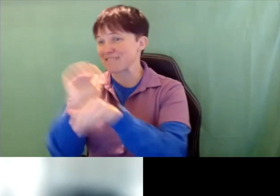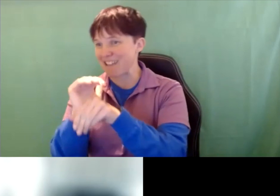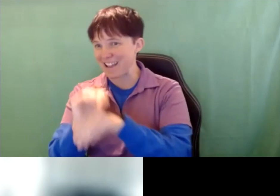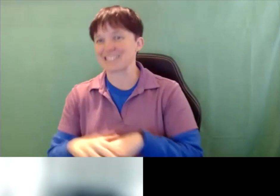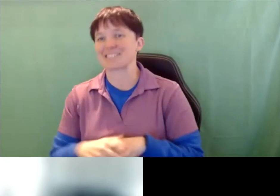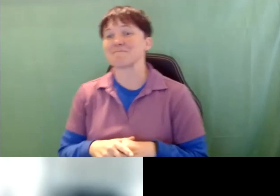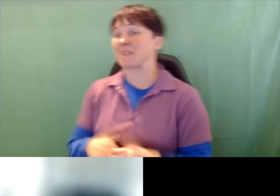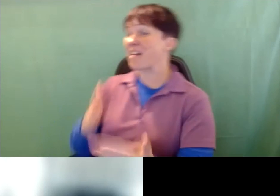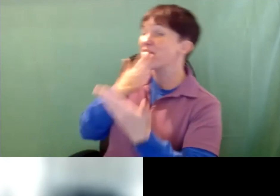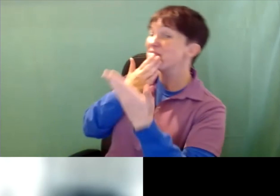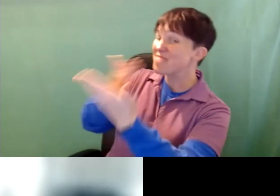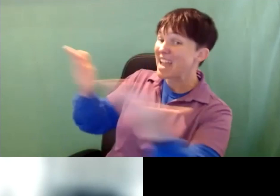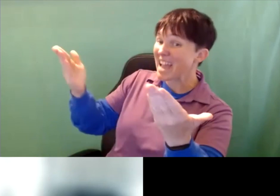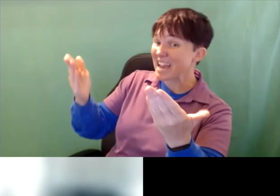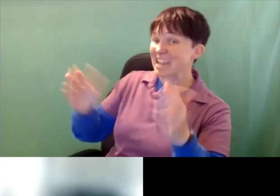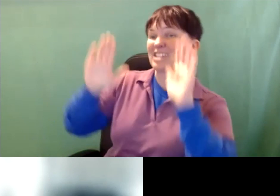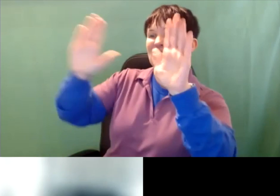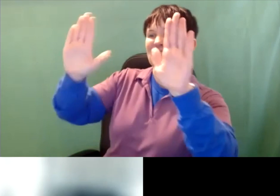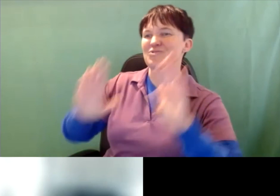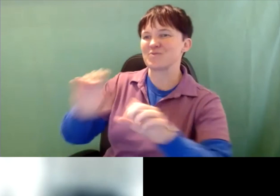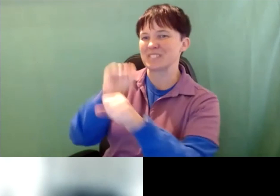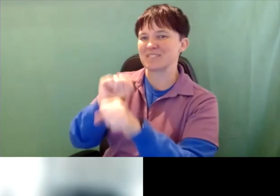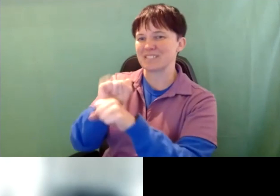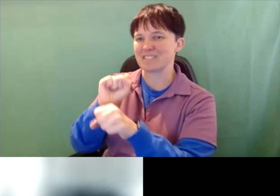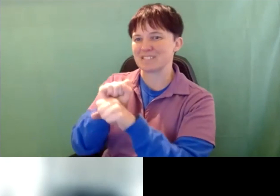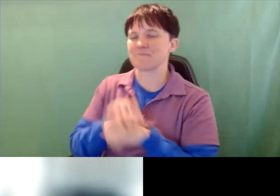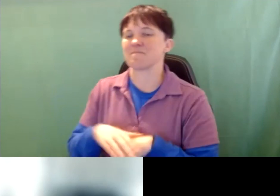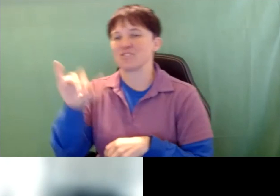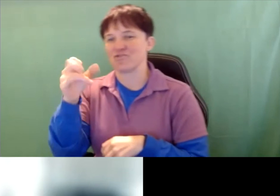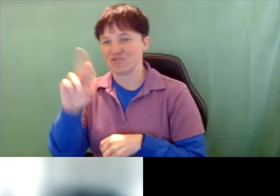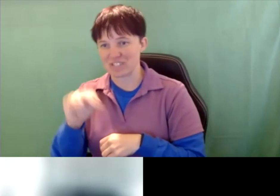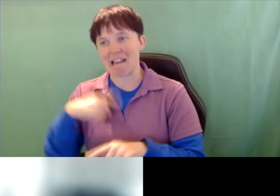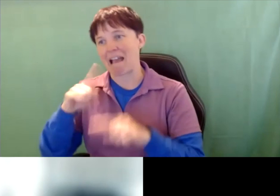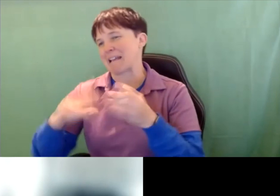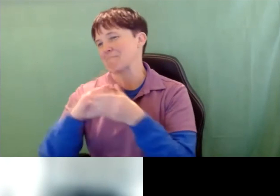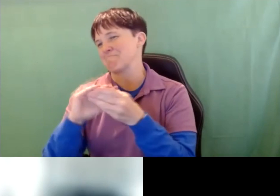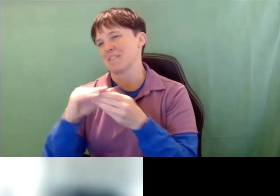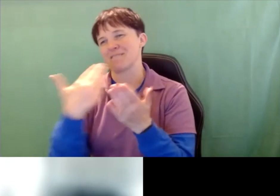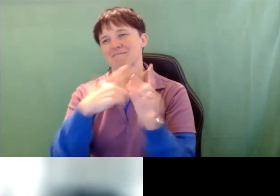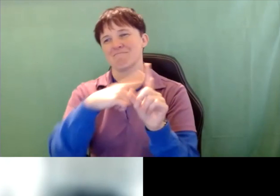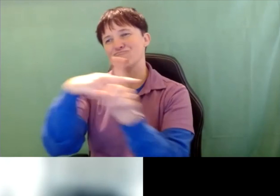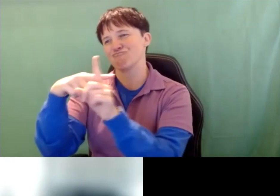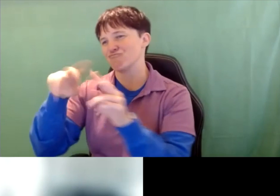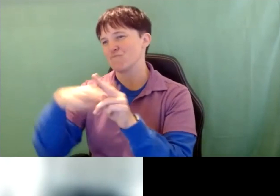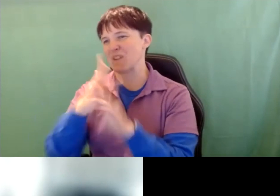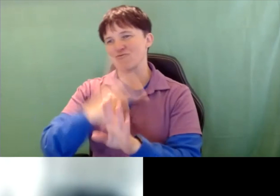Linda Alsop: Thank you, and terrific job there Jen. I can't say enough good things about your project there in Wisconsin.